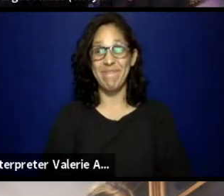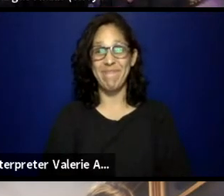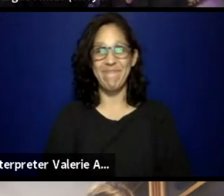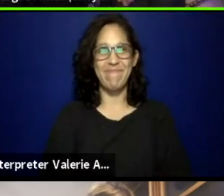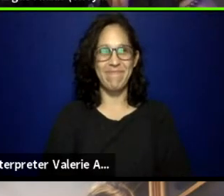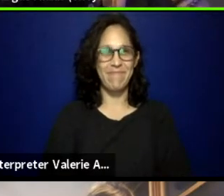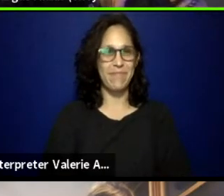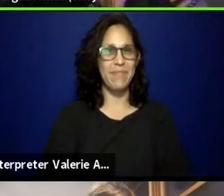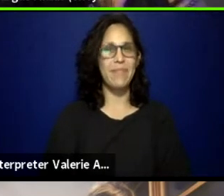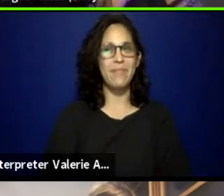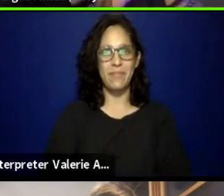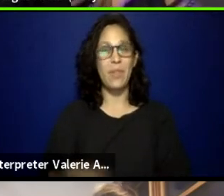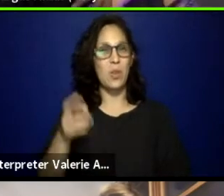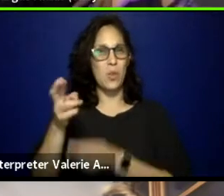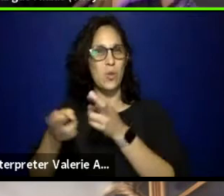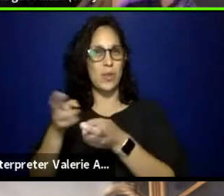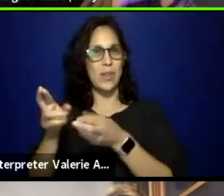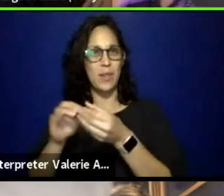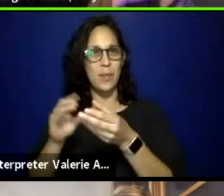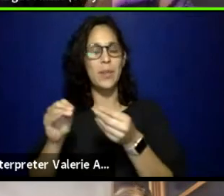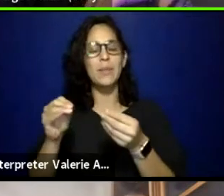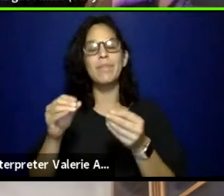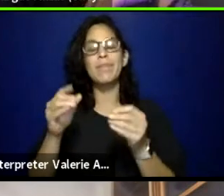I think in regards to the rainbow,